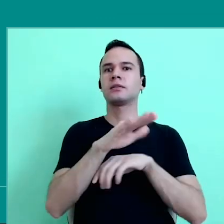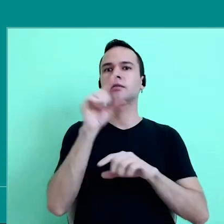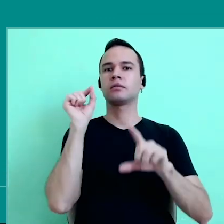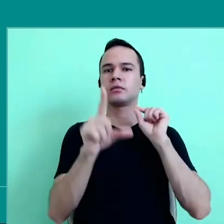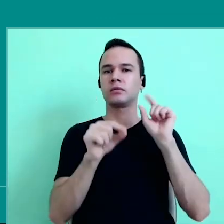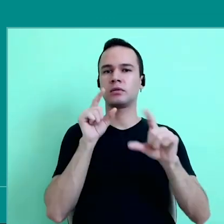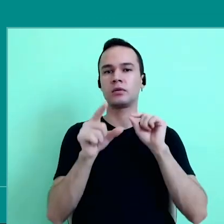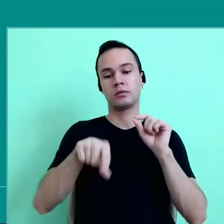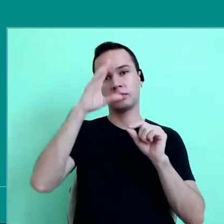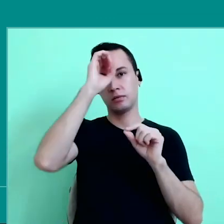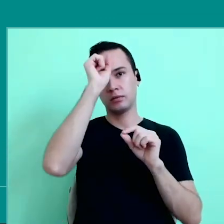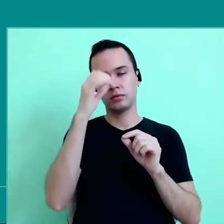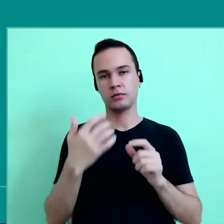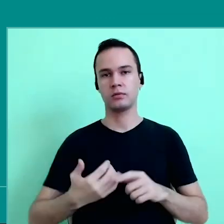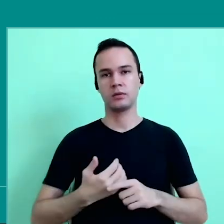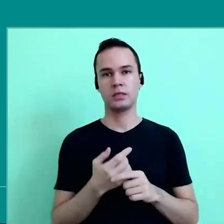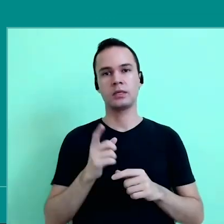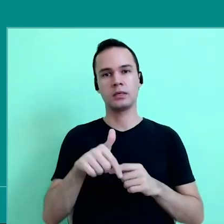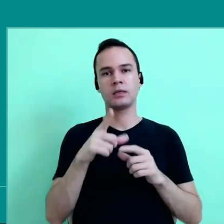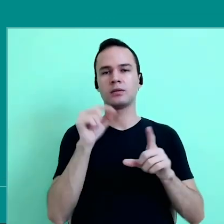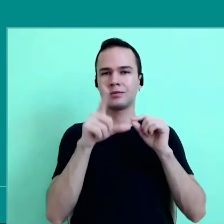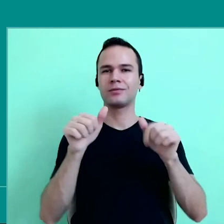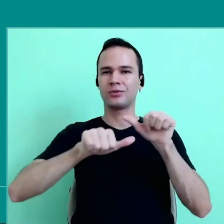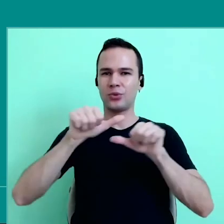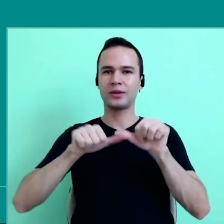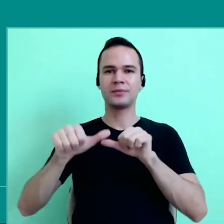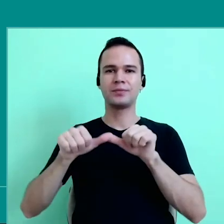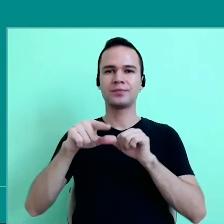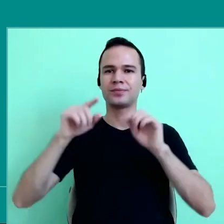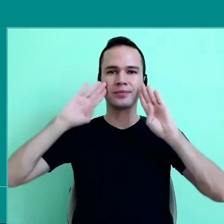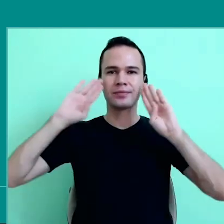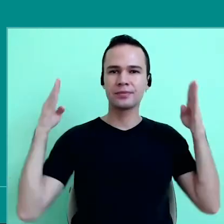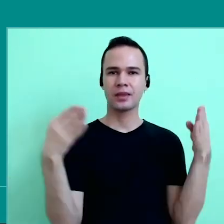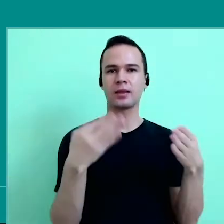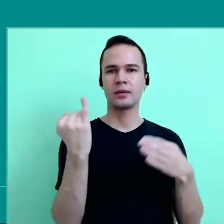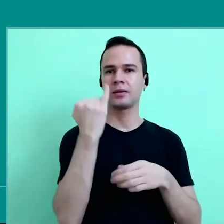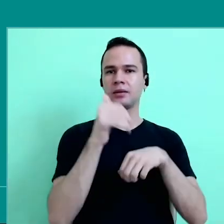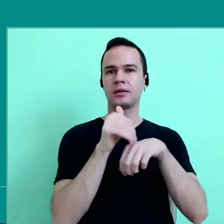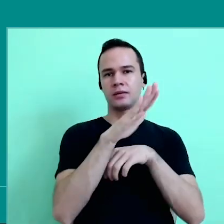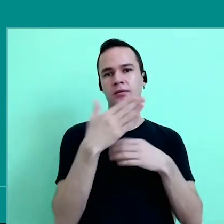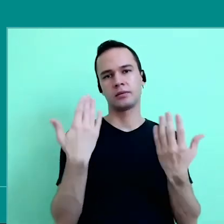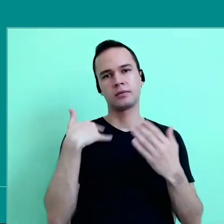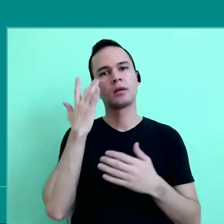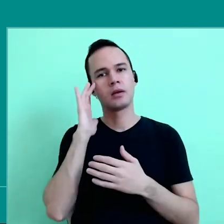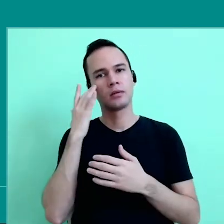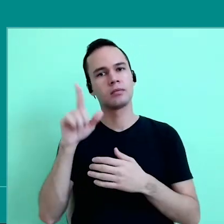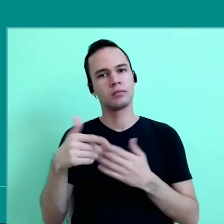we had to learn to renounce many things, to focus on the essentials, now you have to take that step